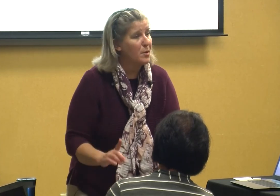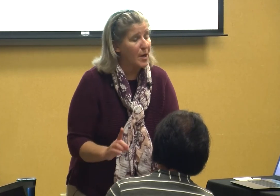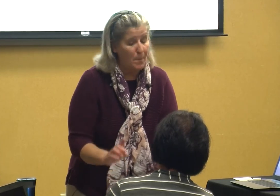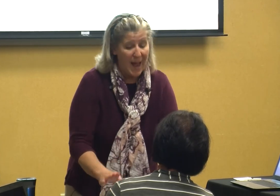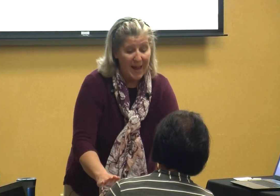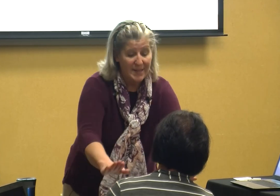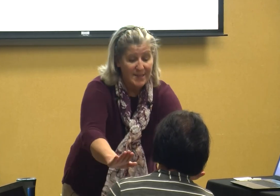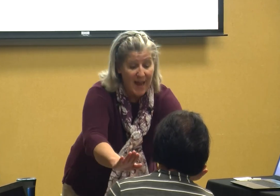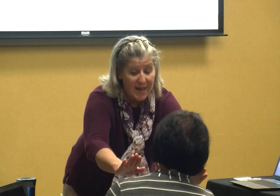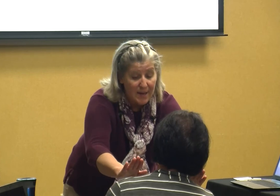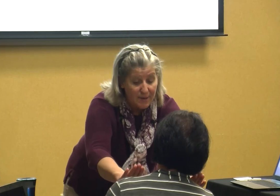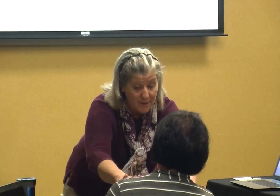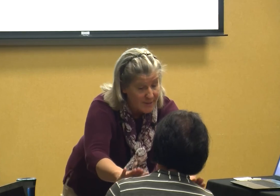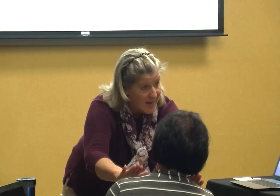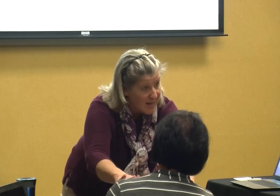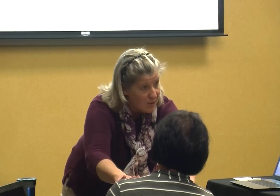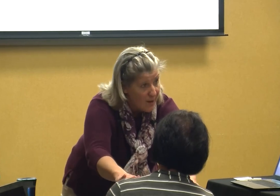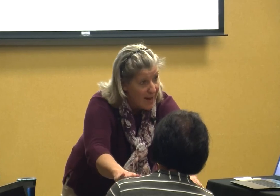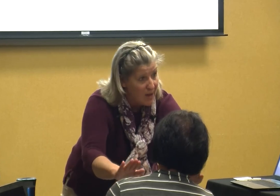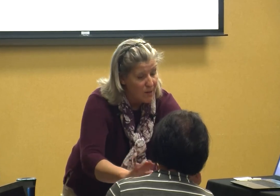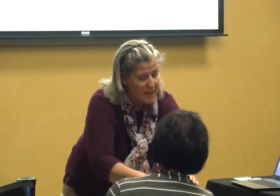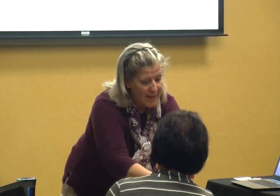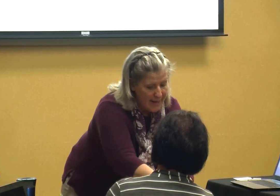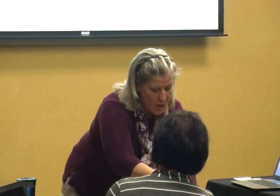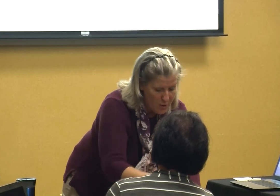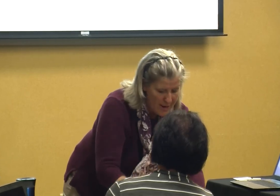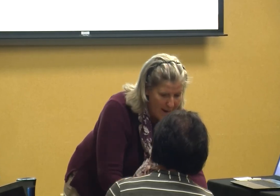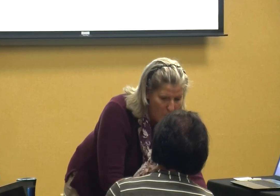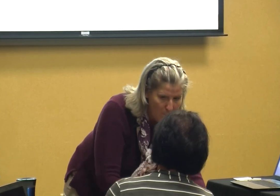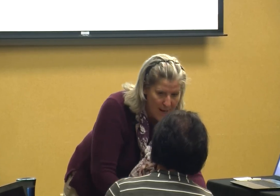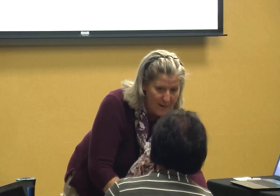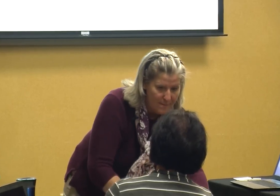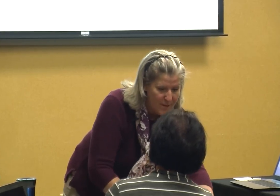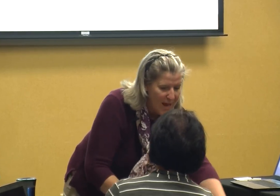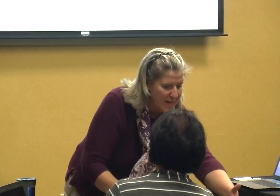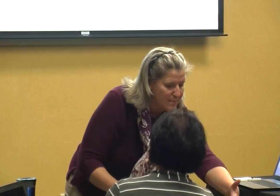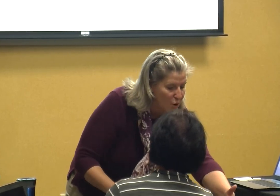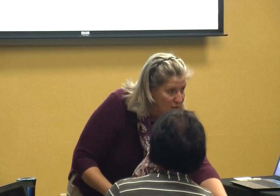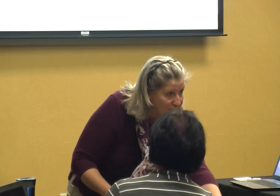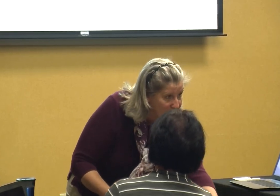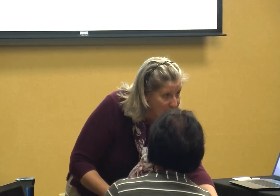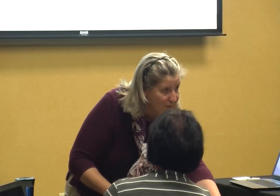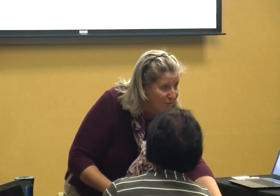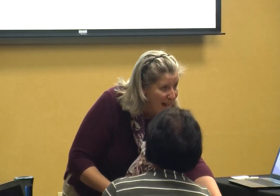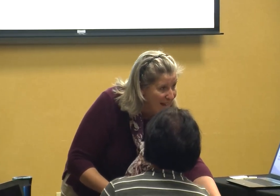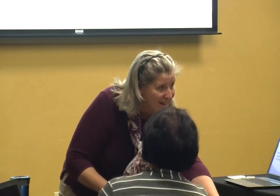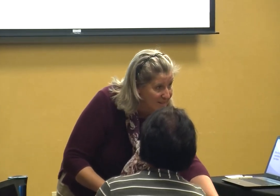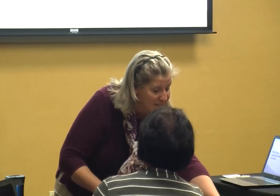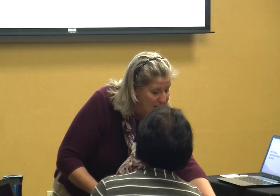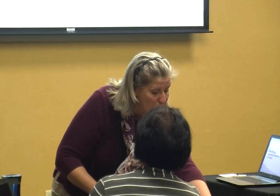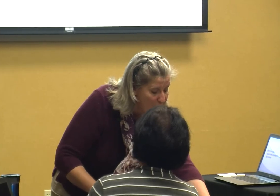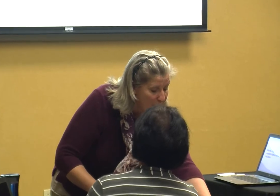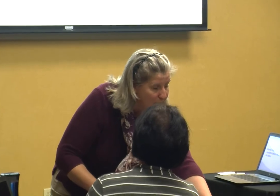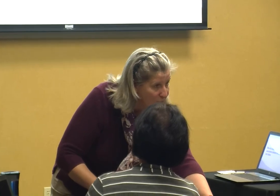gonna go back and say I'm gonna take you out here help me and I'm gonna give hand where I'm gonna